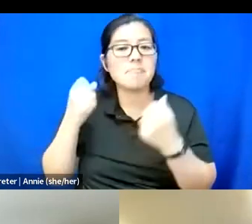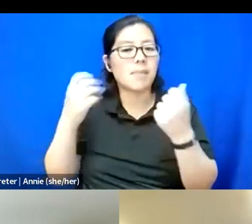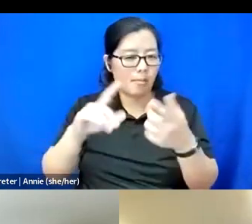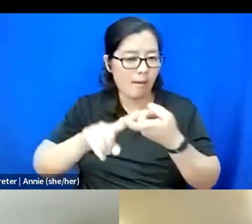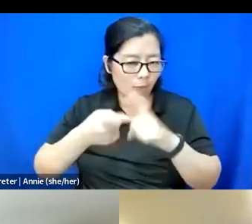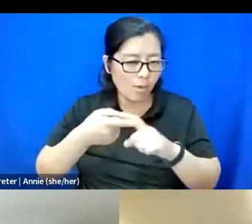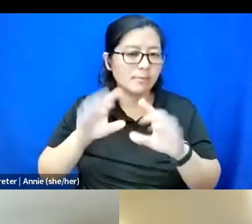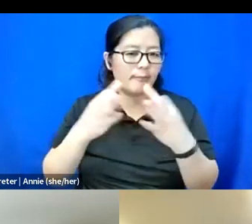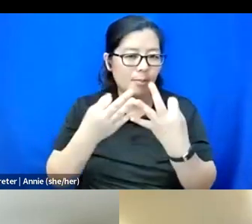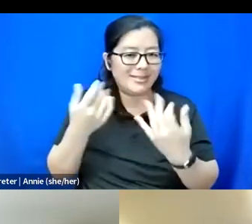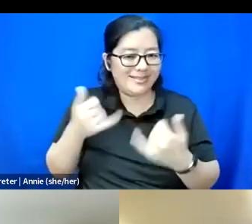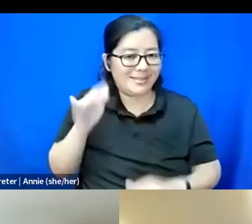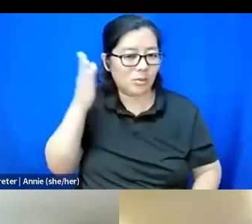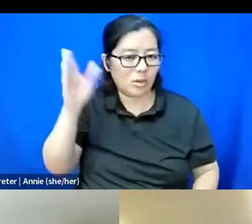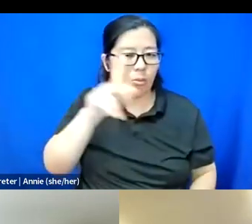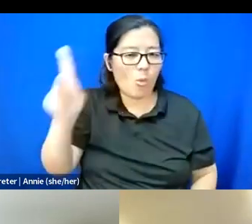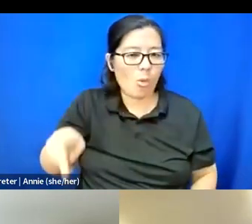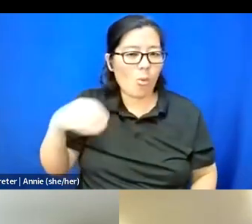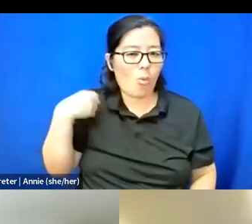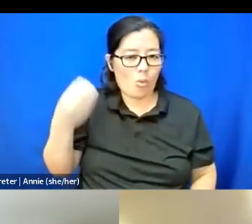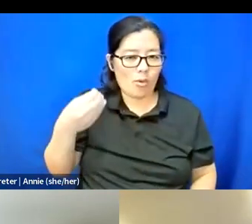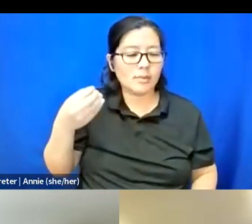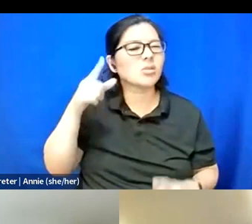So I do find that that is a lot of my community.